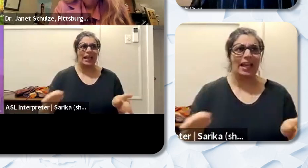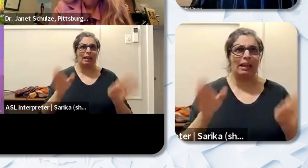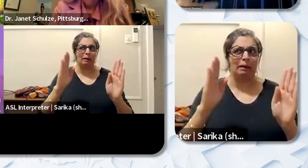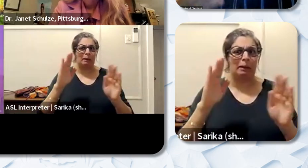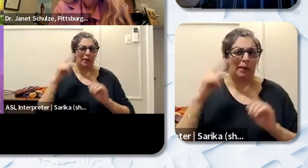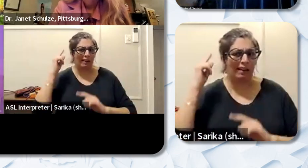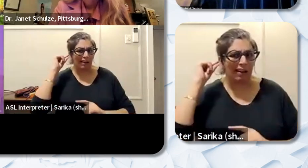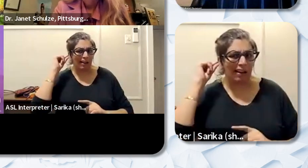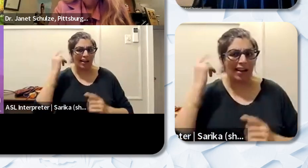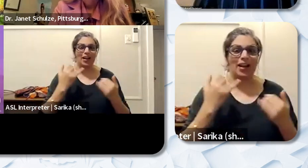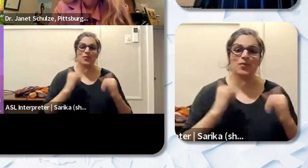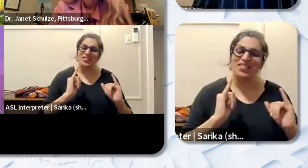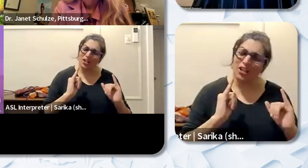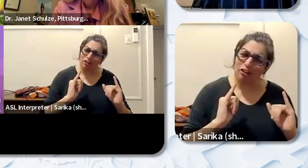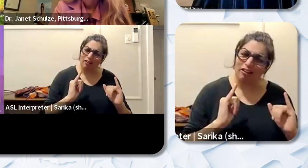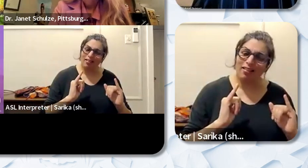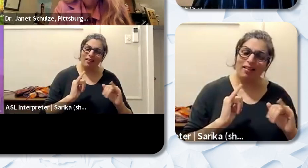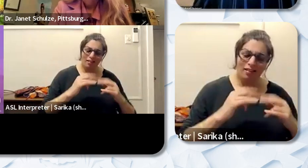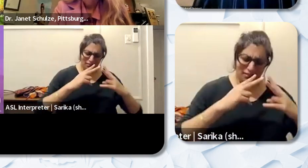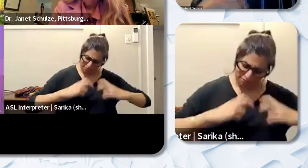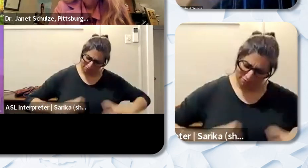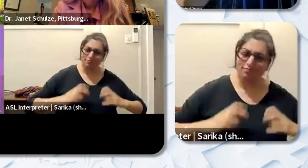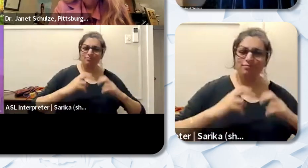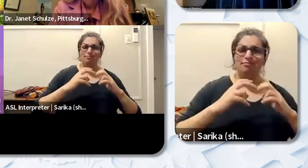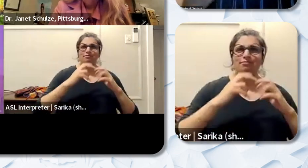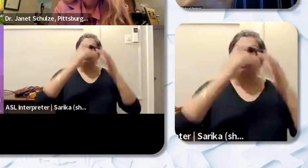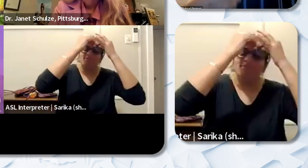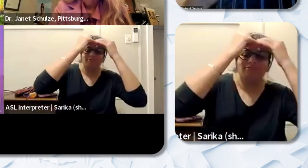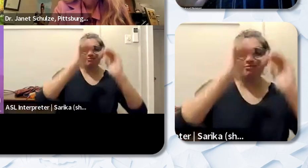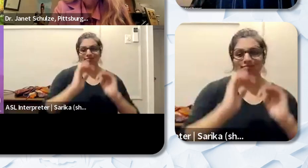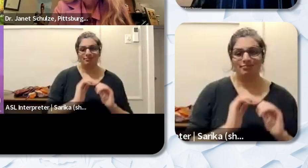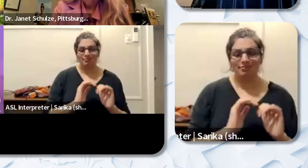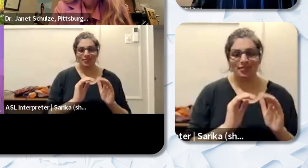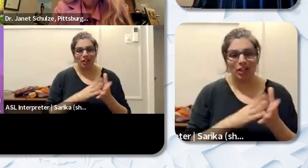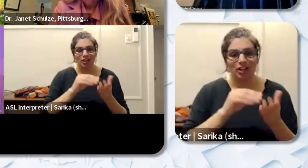that journey of exploring what to do with it and you know learning to now become proud of it and